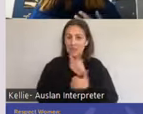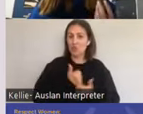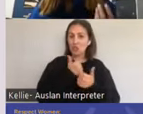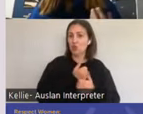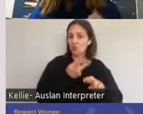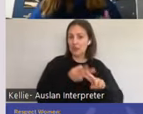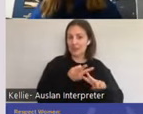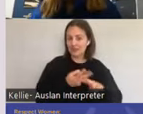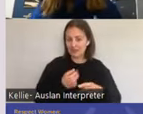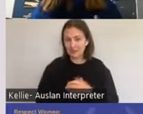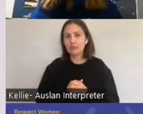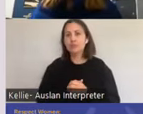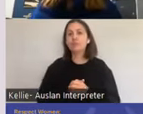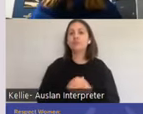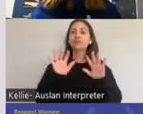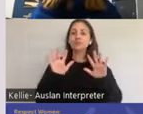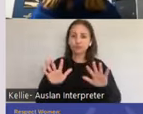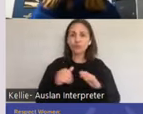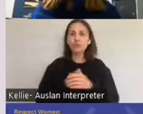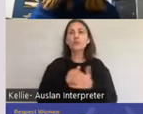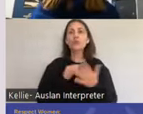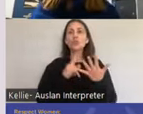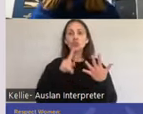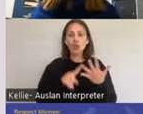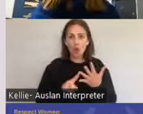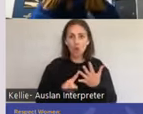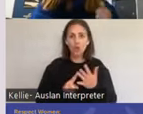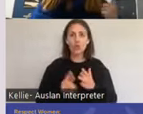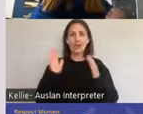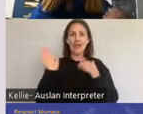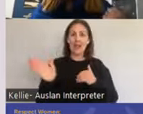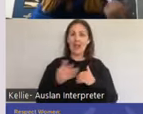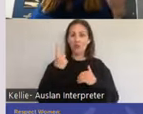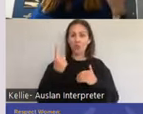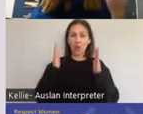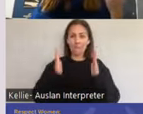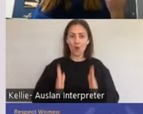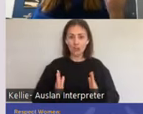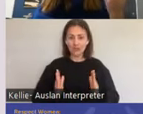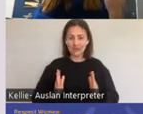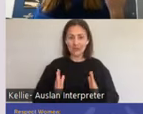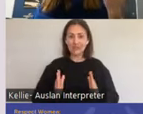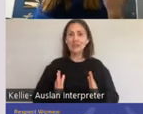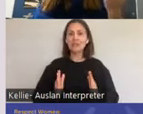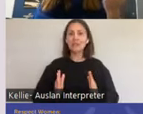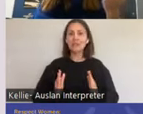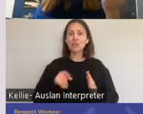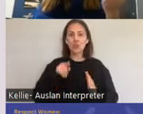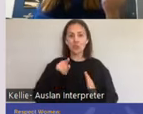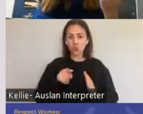So we know that the anatomy in physiology, we need innovation, so we need to have good nerves and